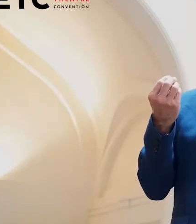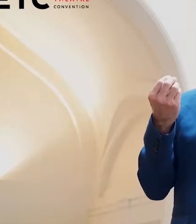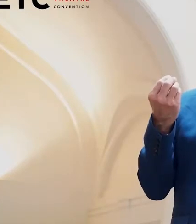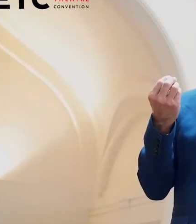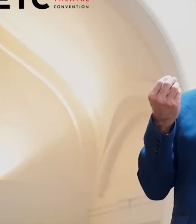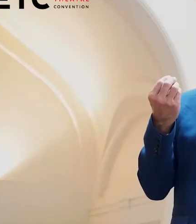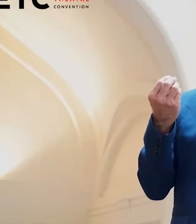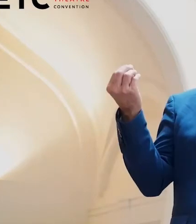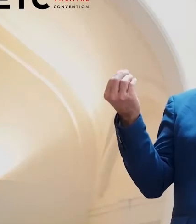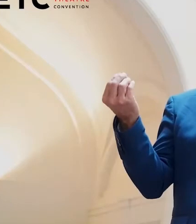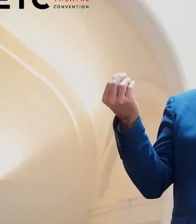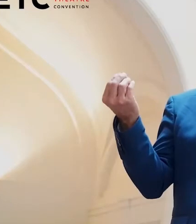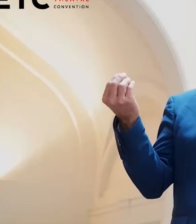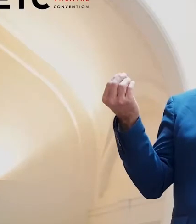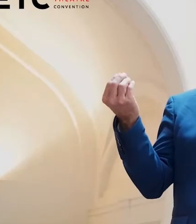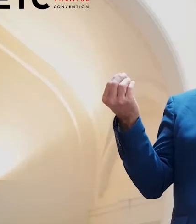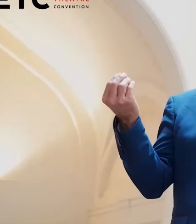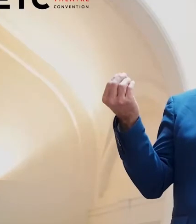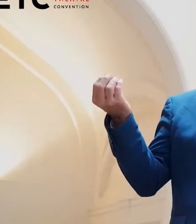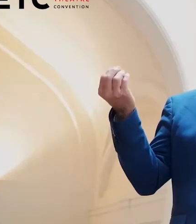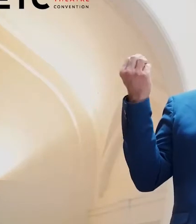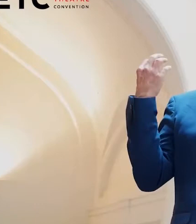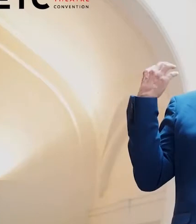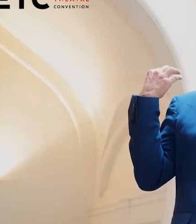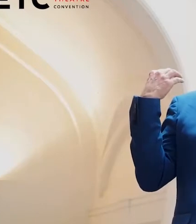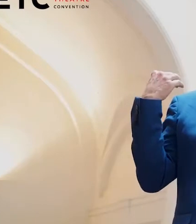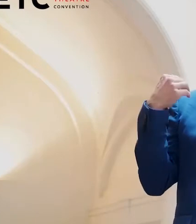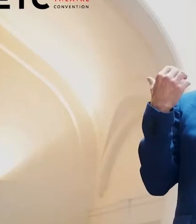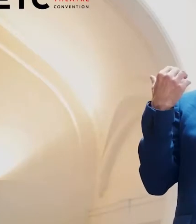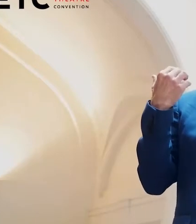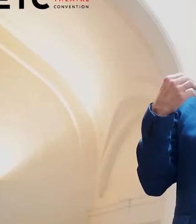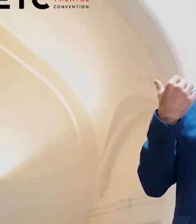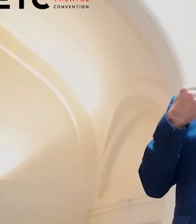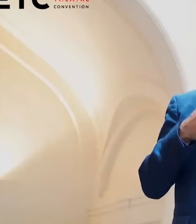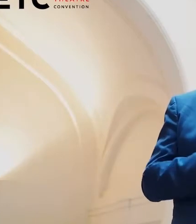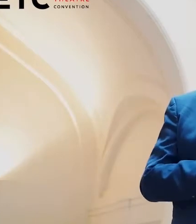empowering today's audiences through challenging theatre.